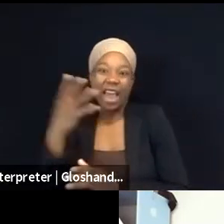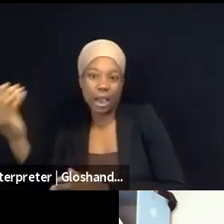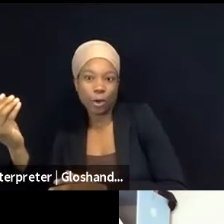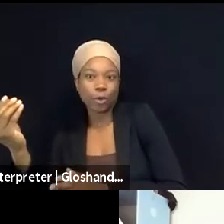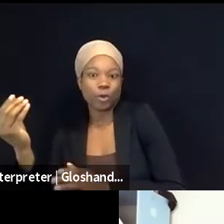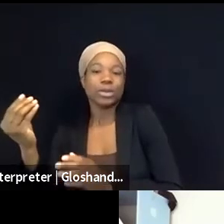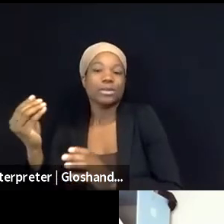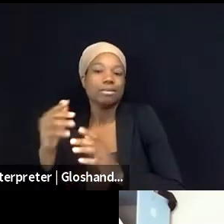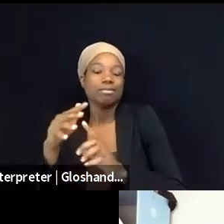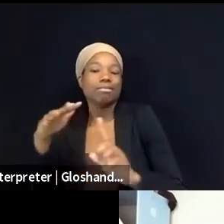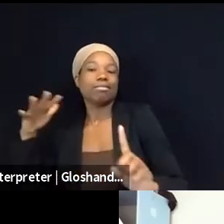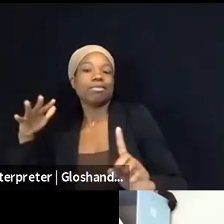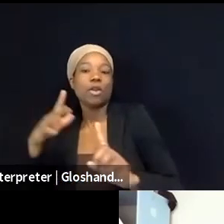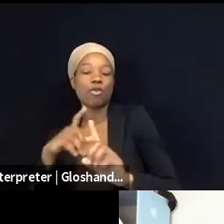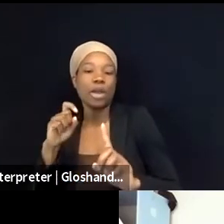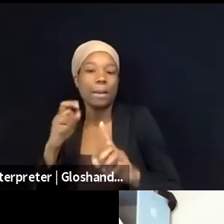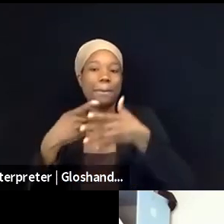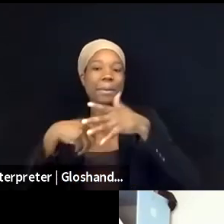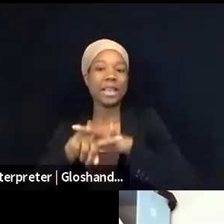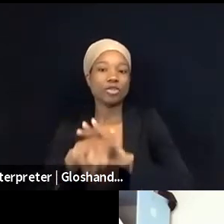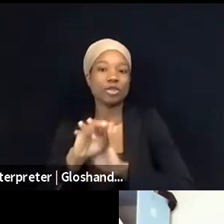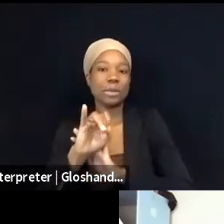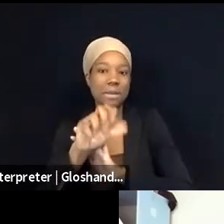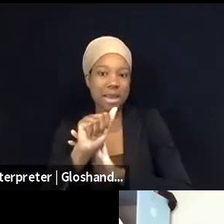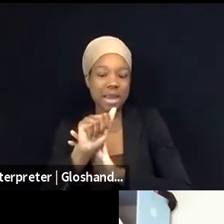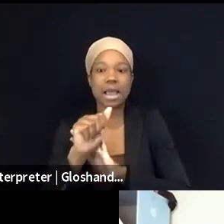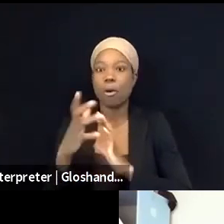considering the amount of repression that's faced and generally how these voices